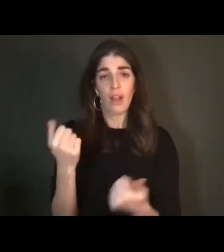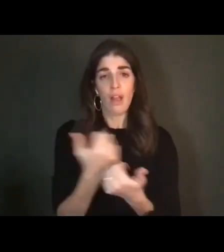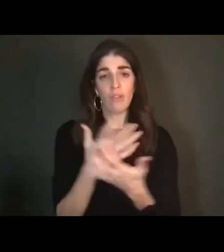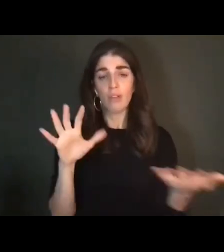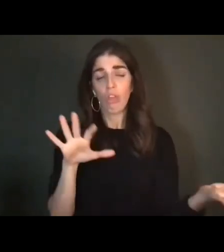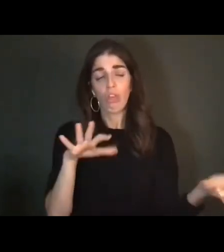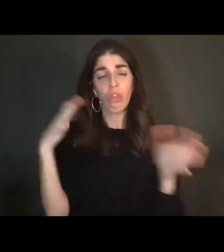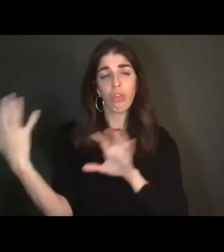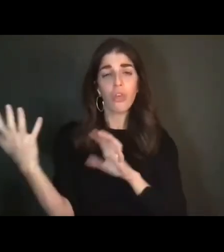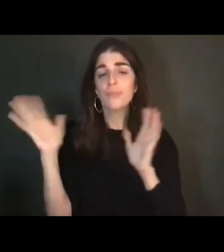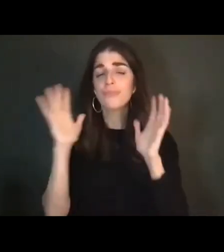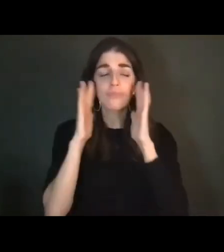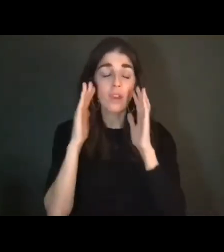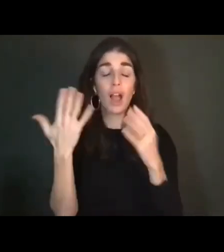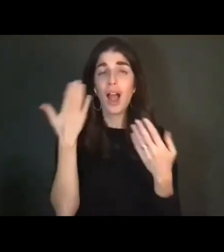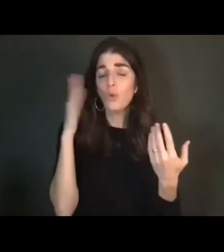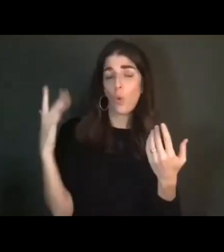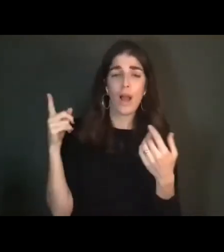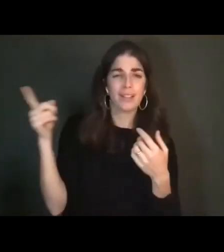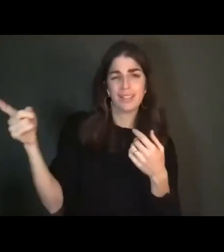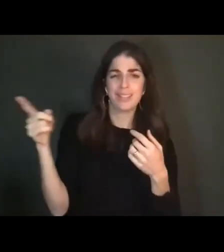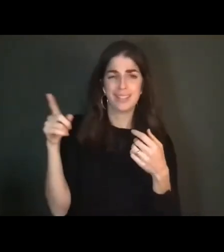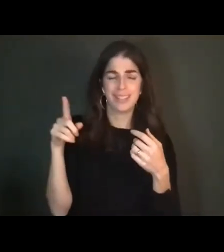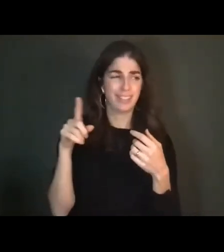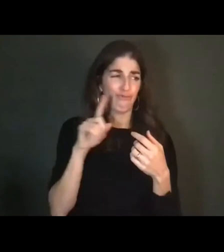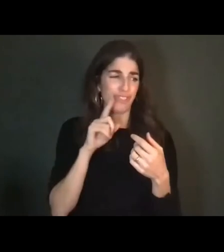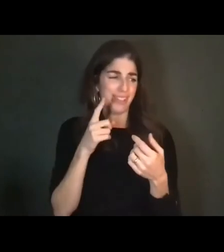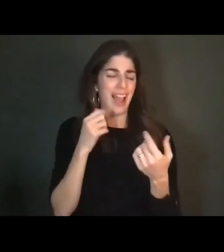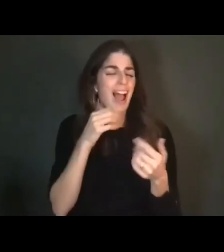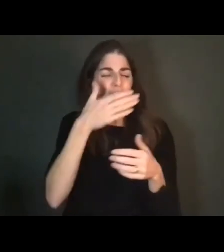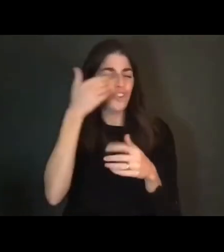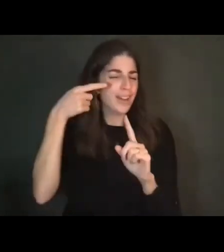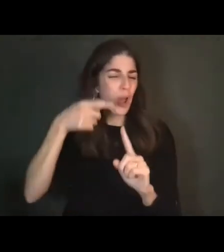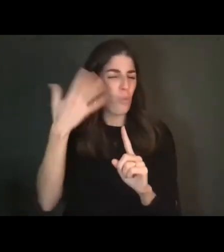what it was about. He just started acting like a jerk, you know? Obviously, he has some